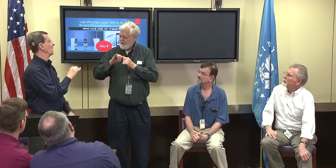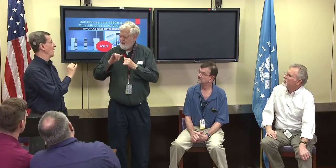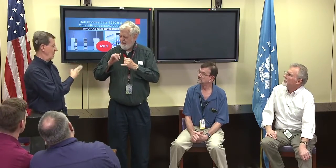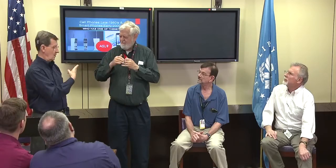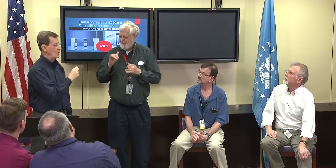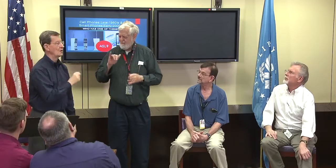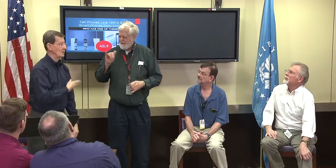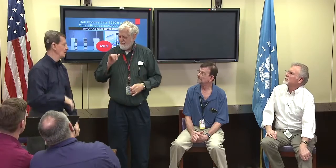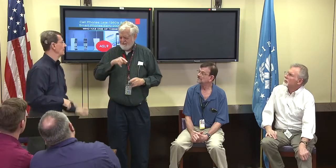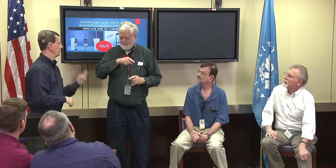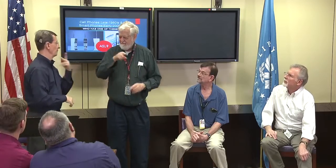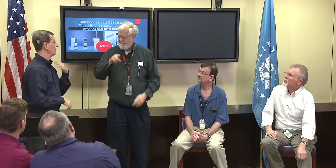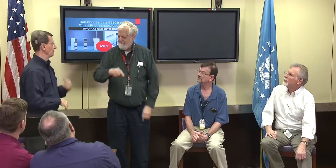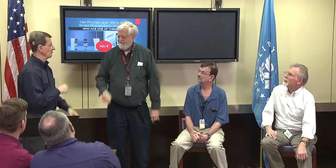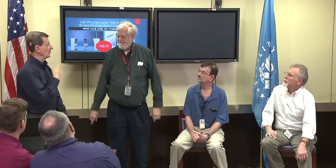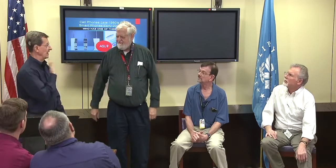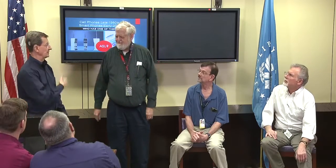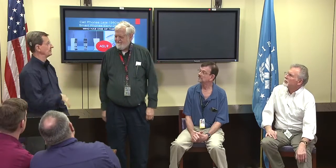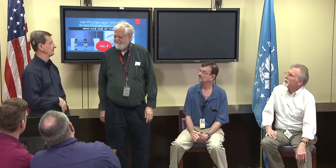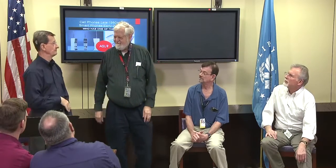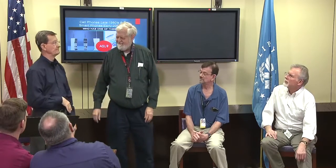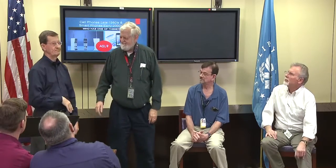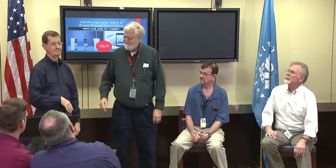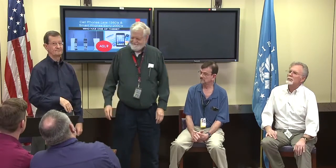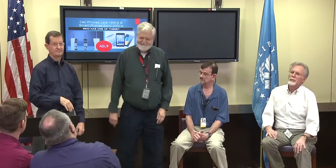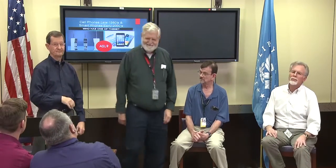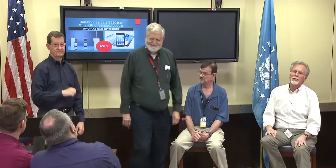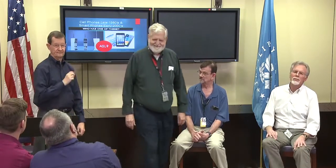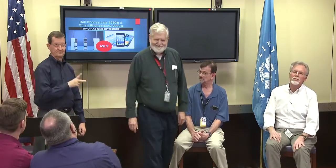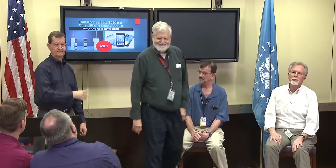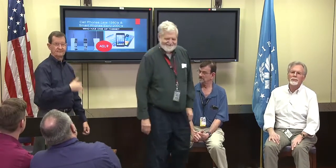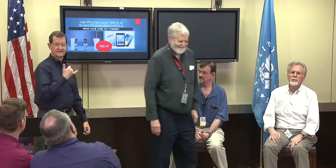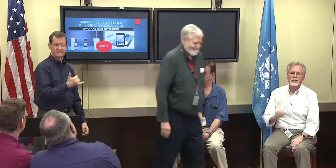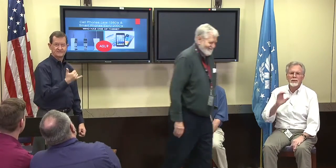but the screens were like four by four inches something smaller like that.